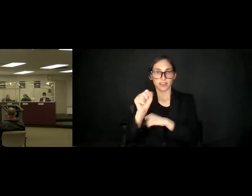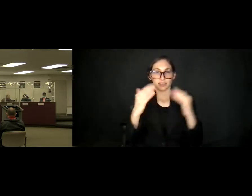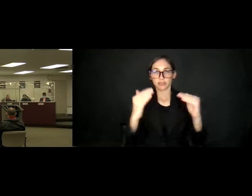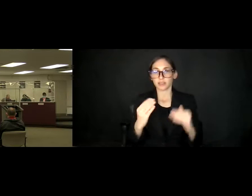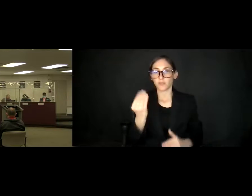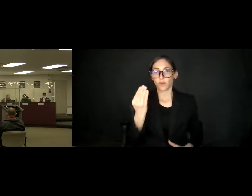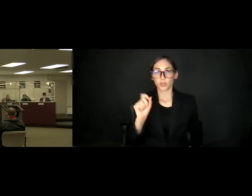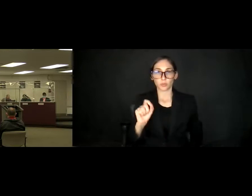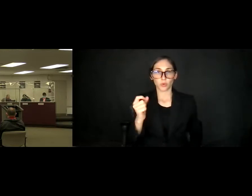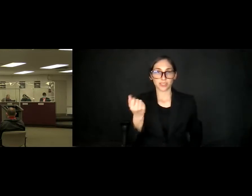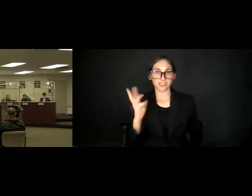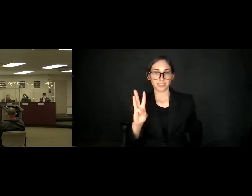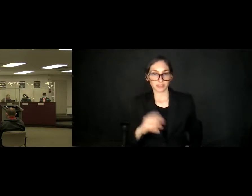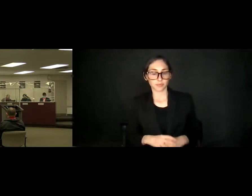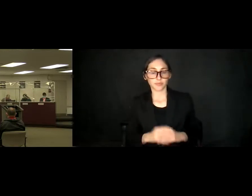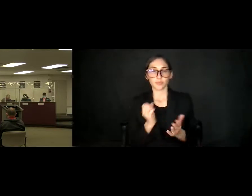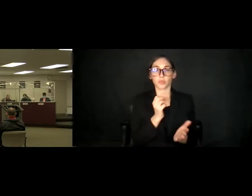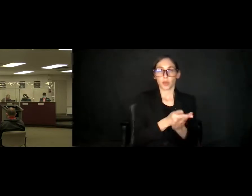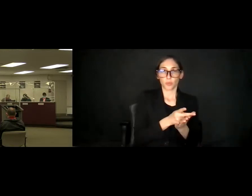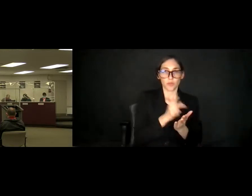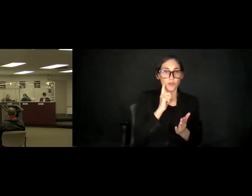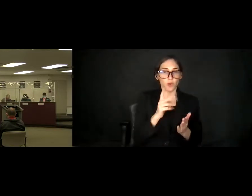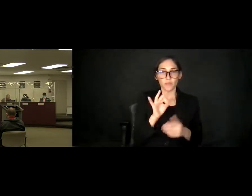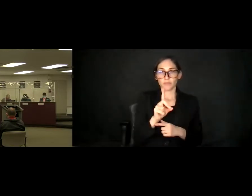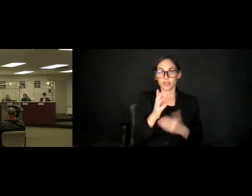Approval of Amendment to Field Services Contract - General Conditions